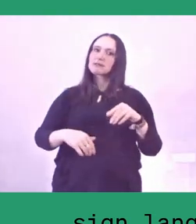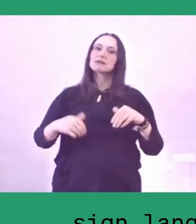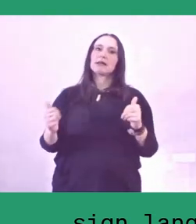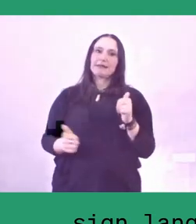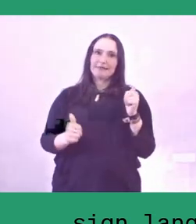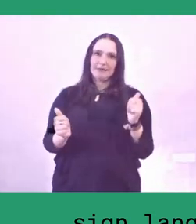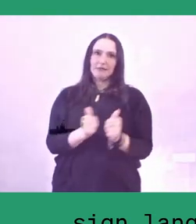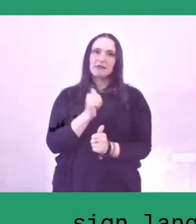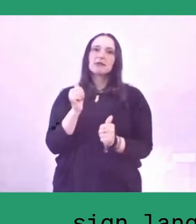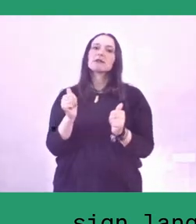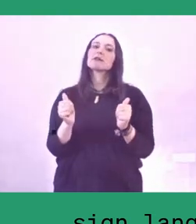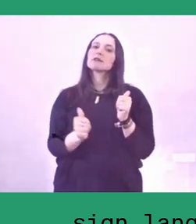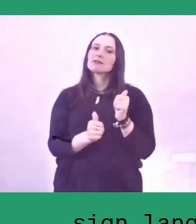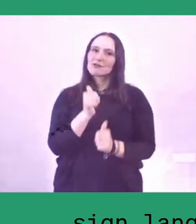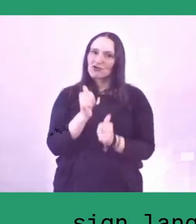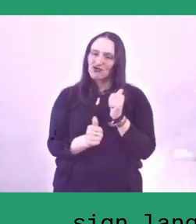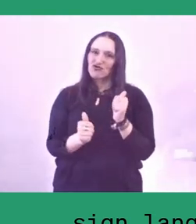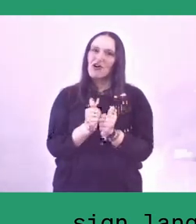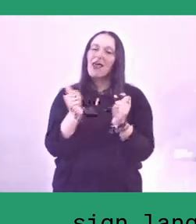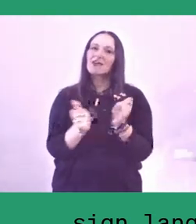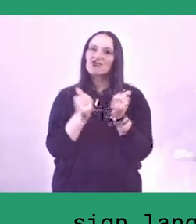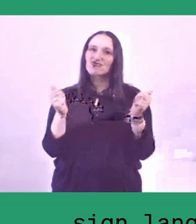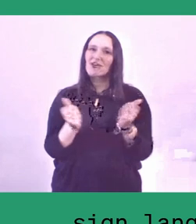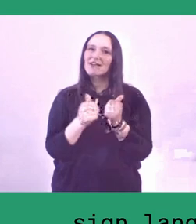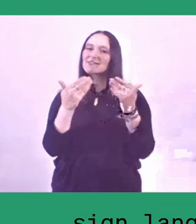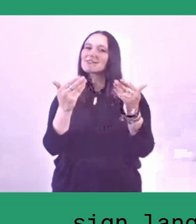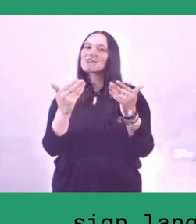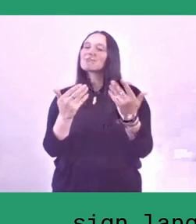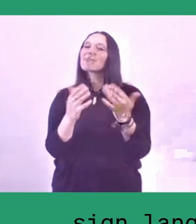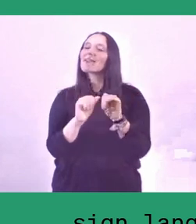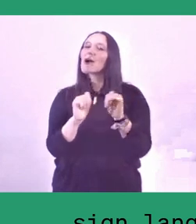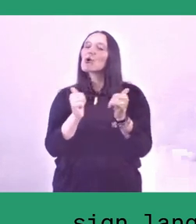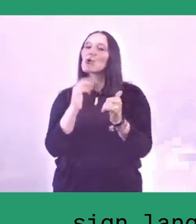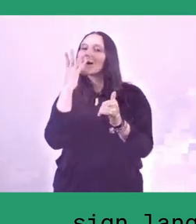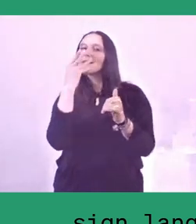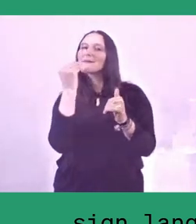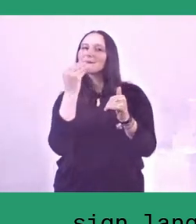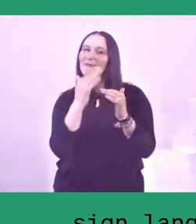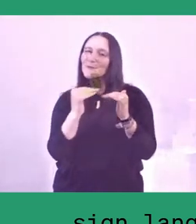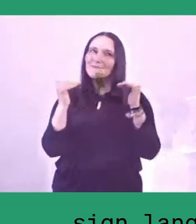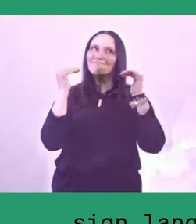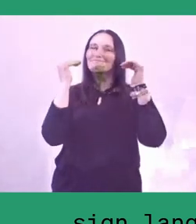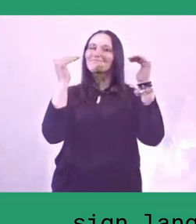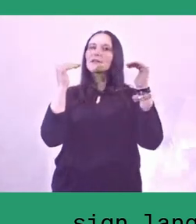How do you overcome prejudices within the lumbung?